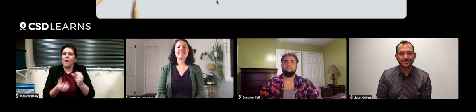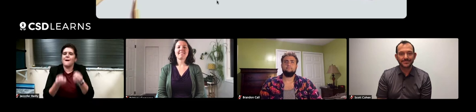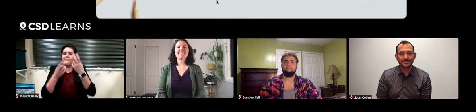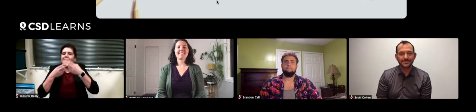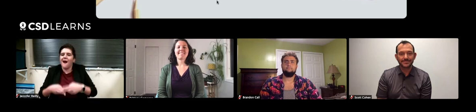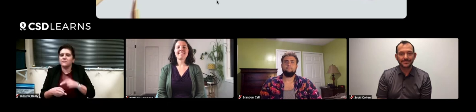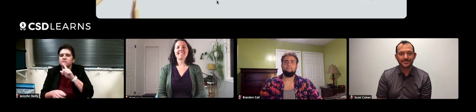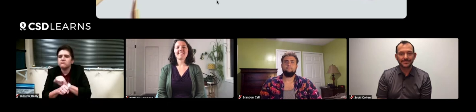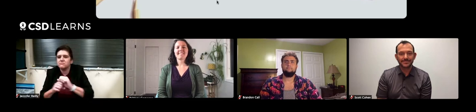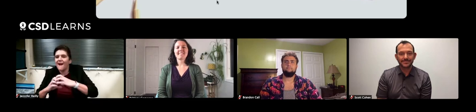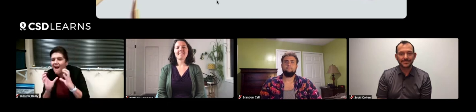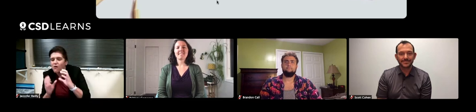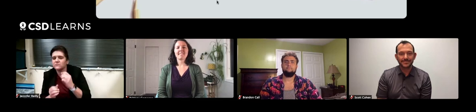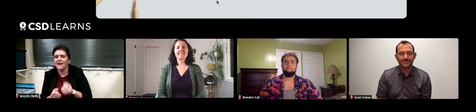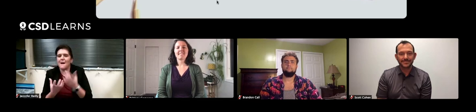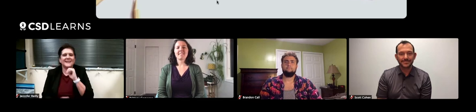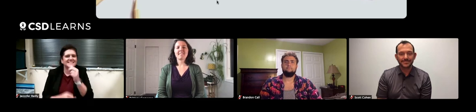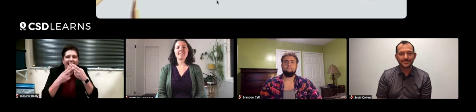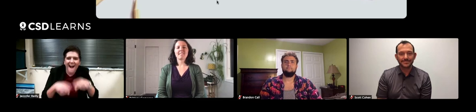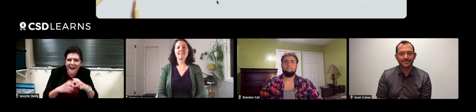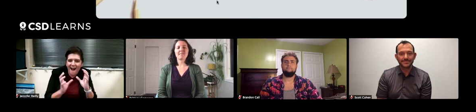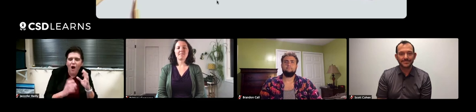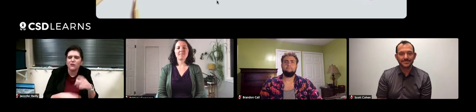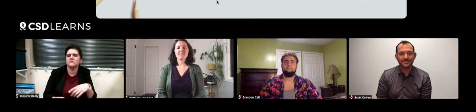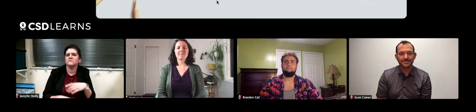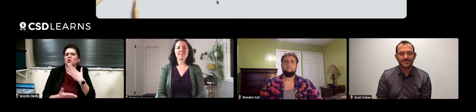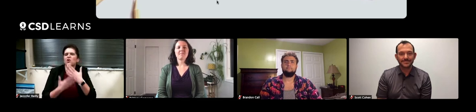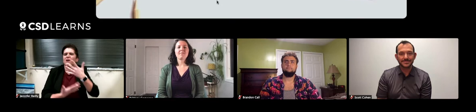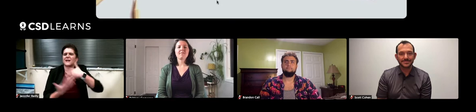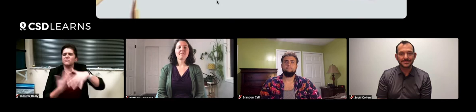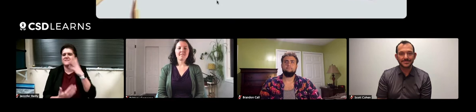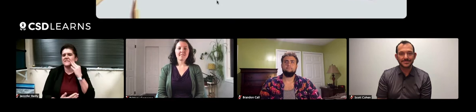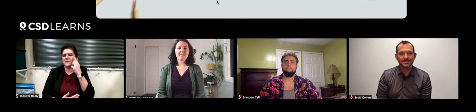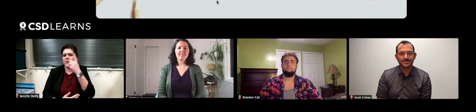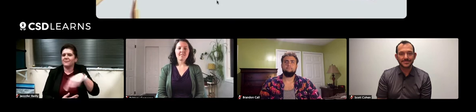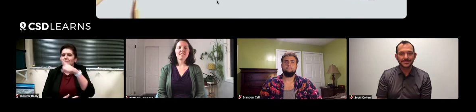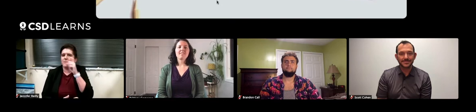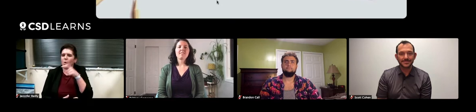to see how many eggs have hatched and have not hatched in nests. It's a good experience for them